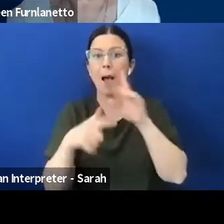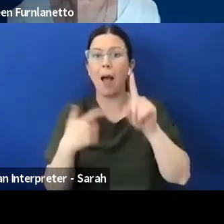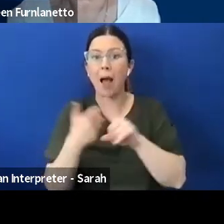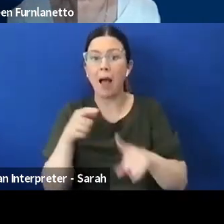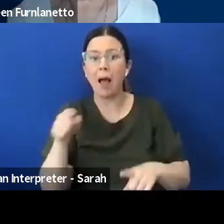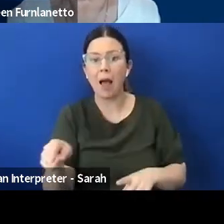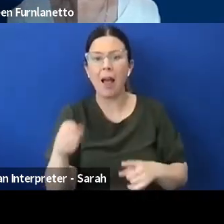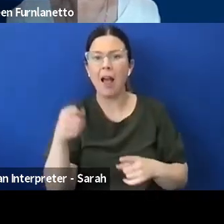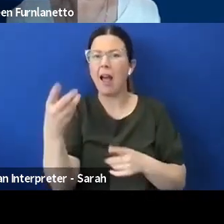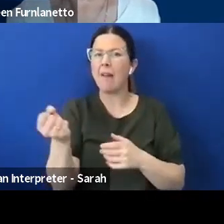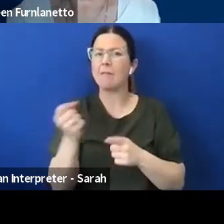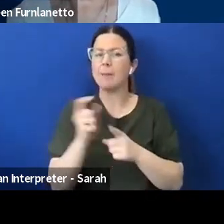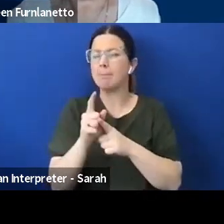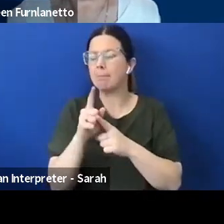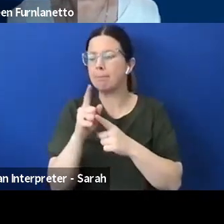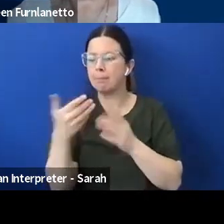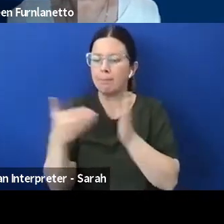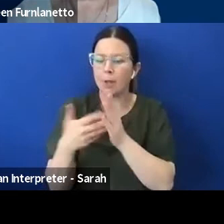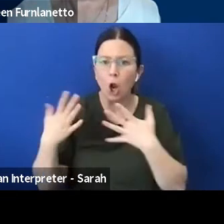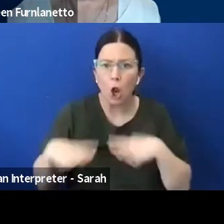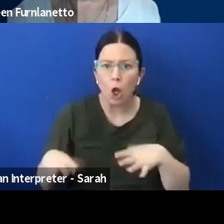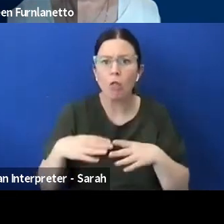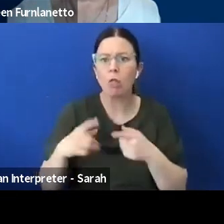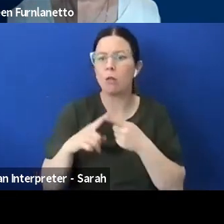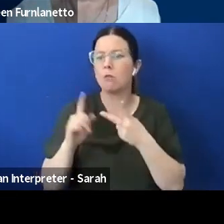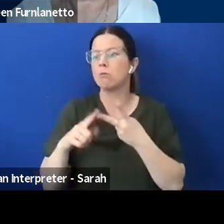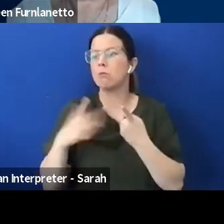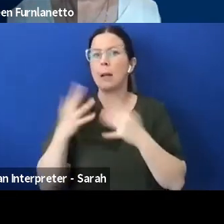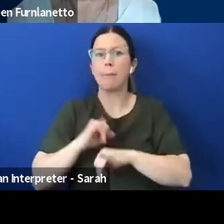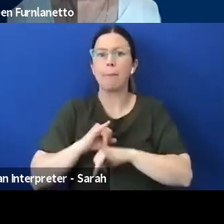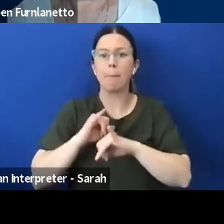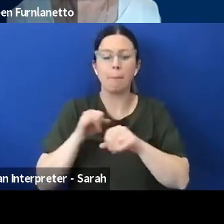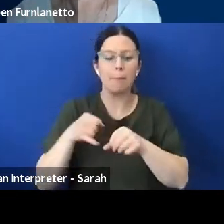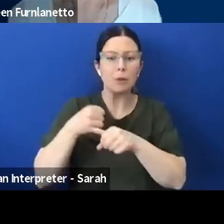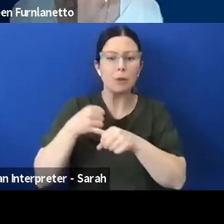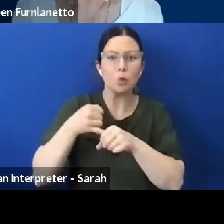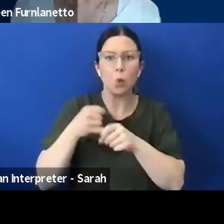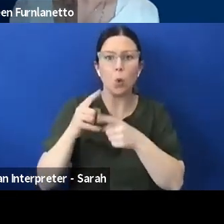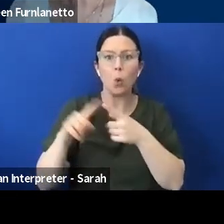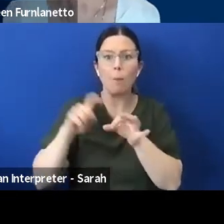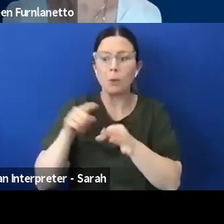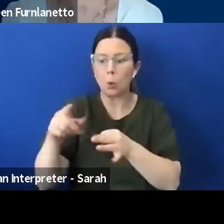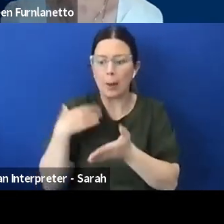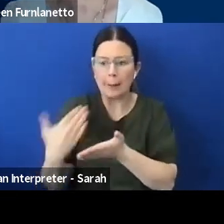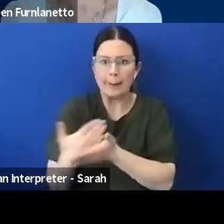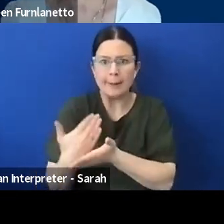clothes, any medical equipment you might need for the next few days, stuff like that, so about